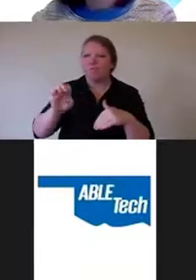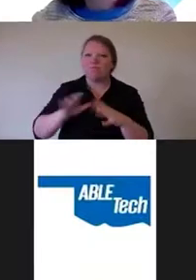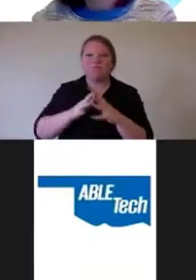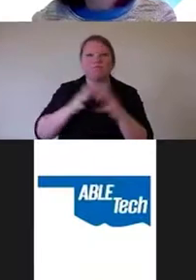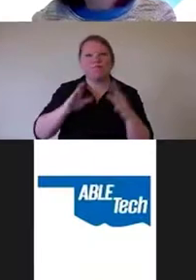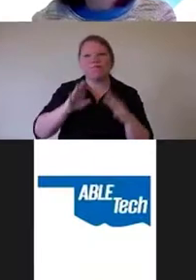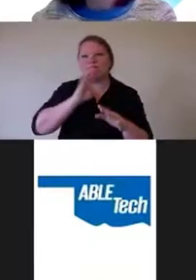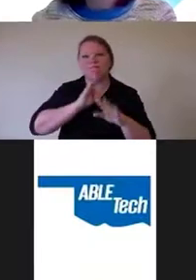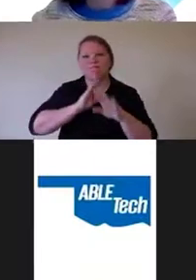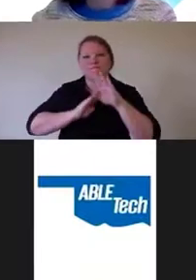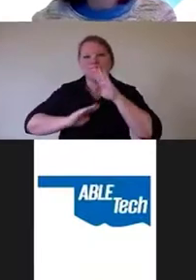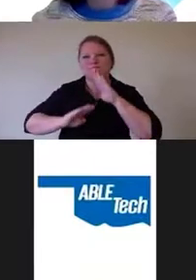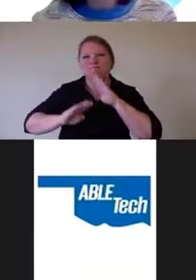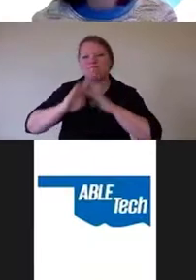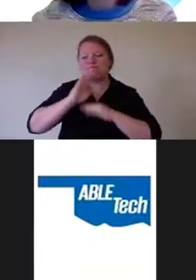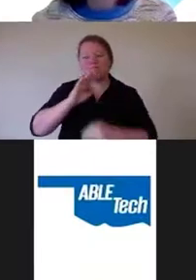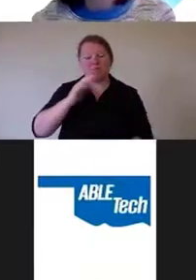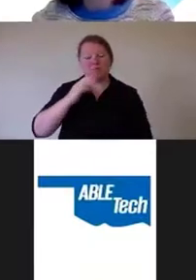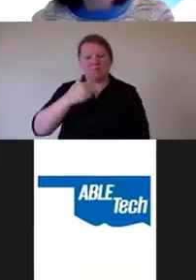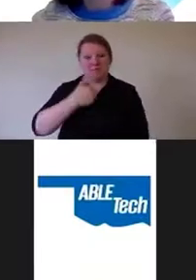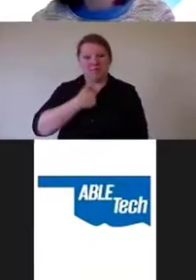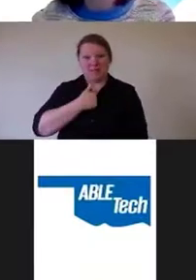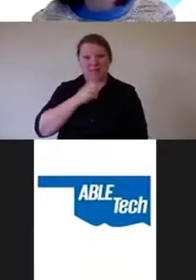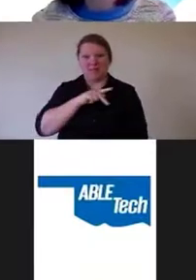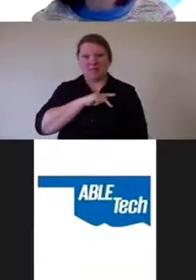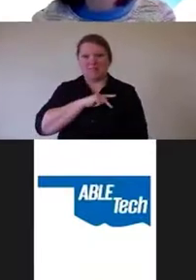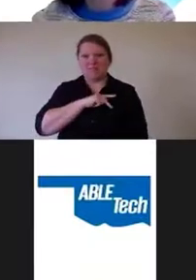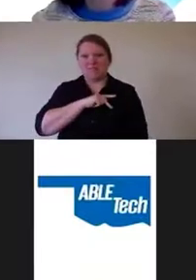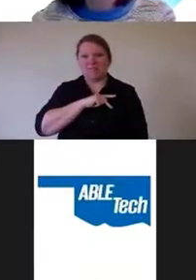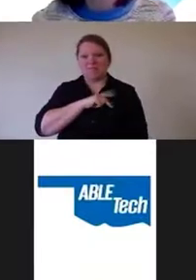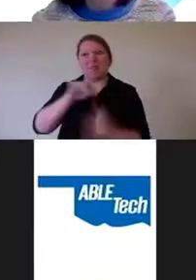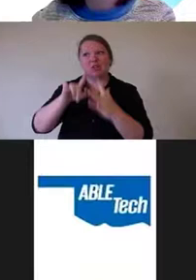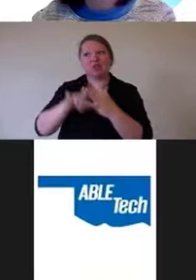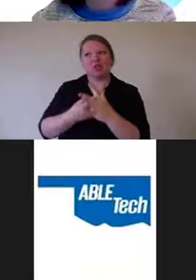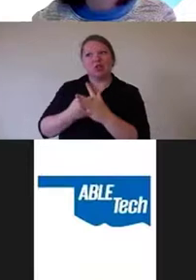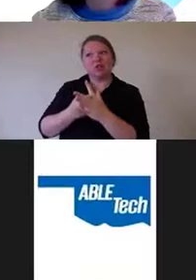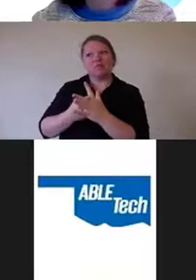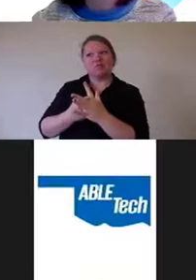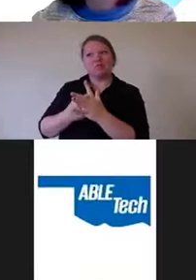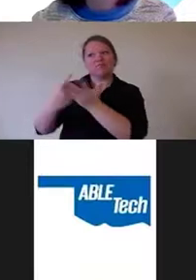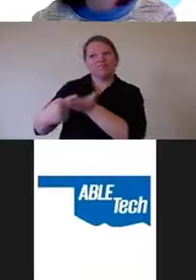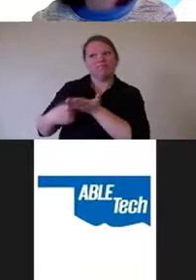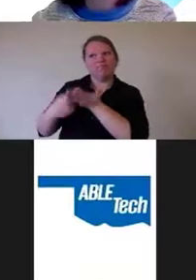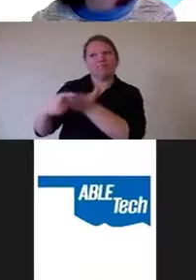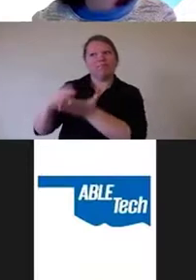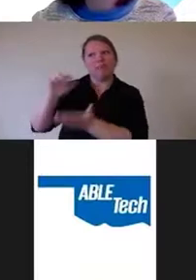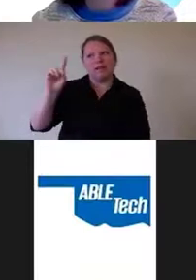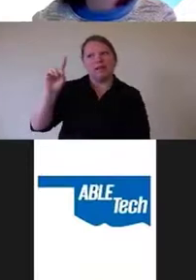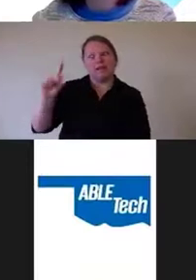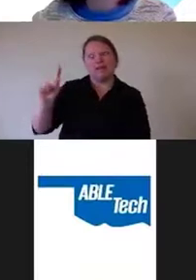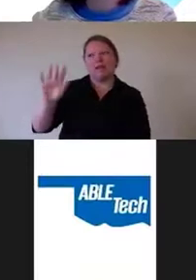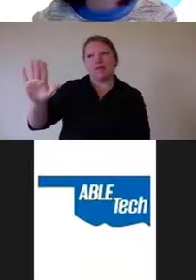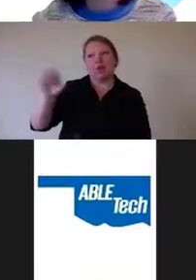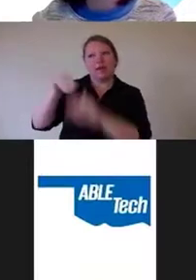So I personally started talking to ADP about their accessibility issues six years ago.